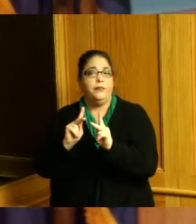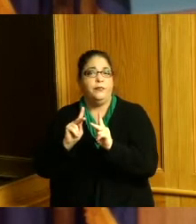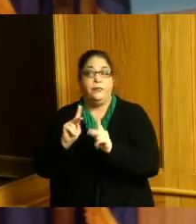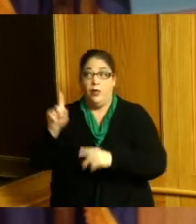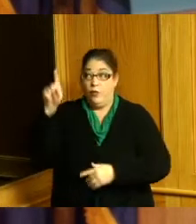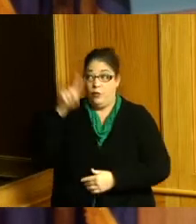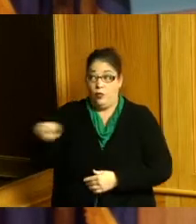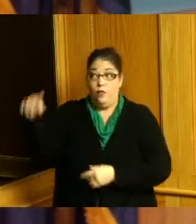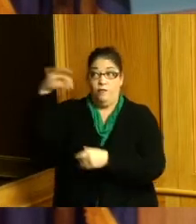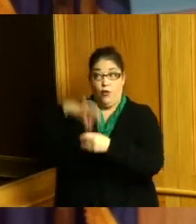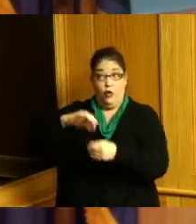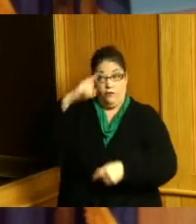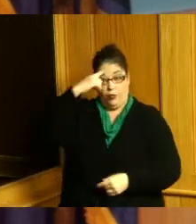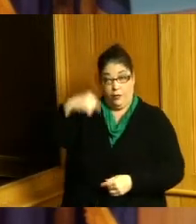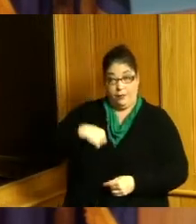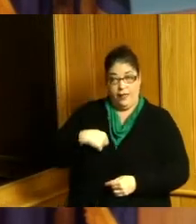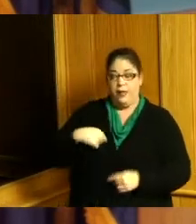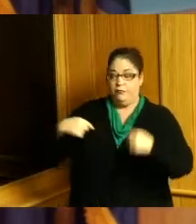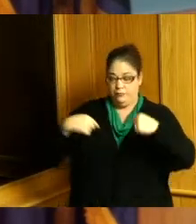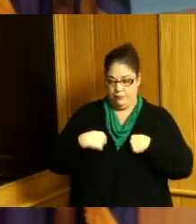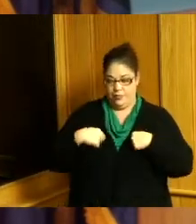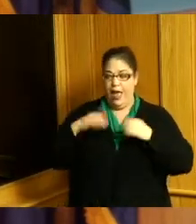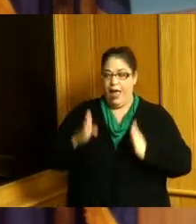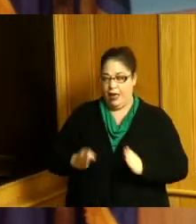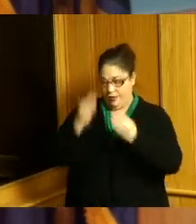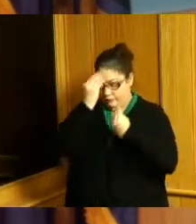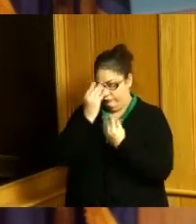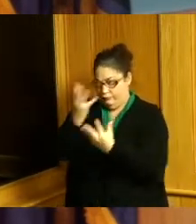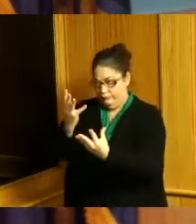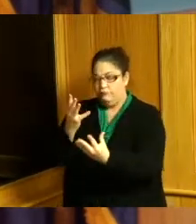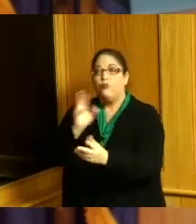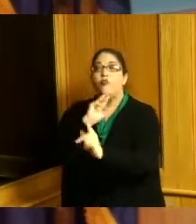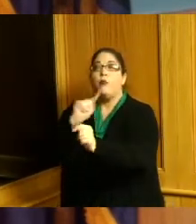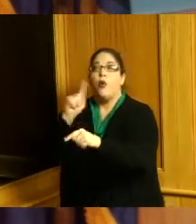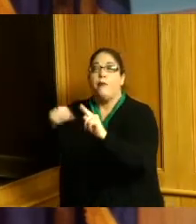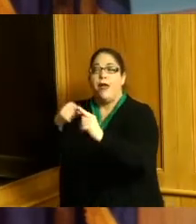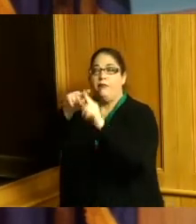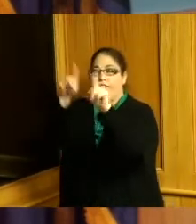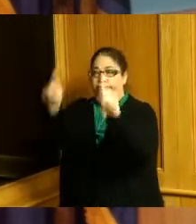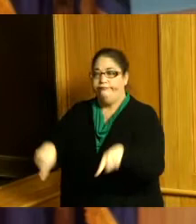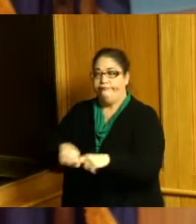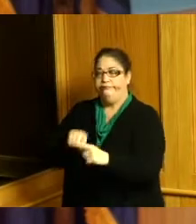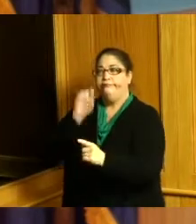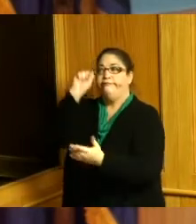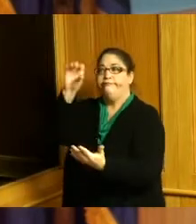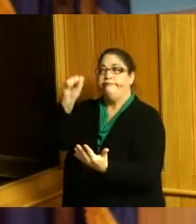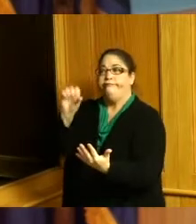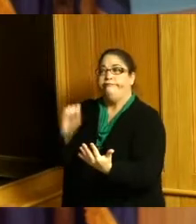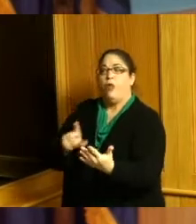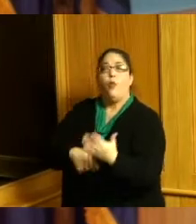individually I need to individually tell you what did I lead on what did I get accomplished